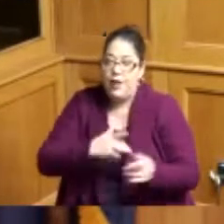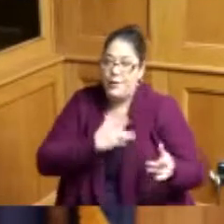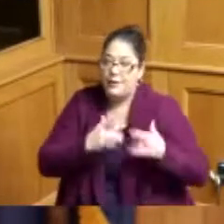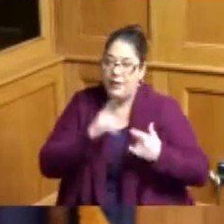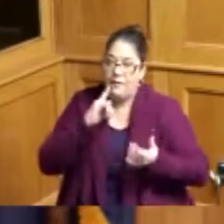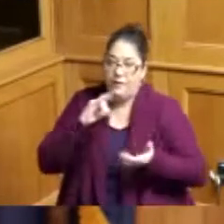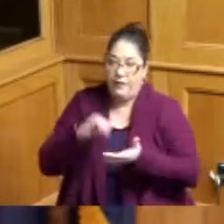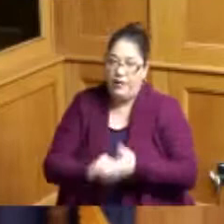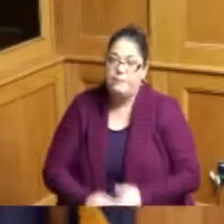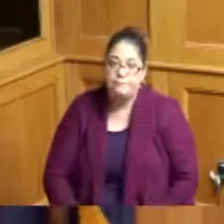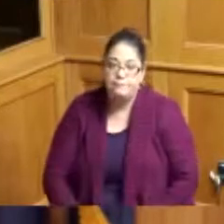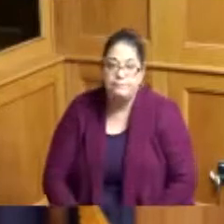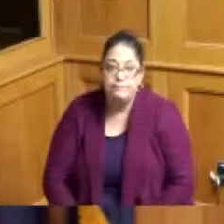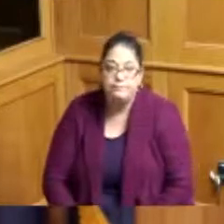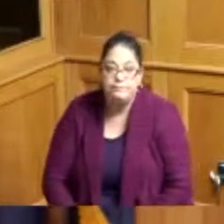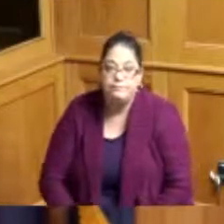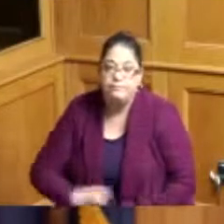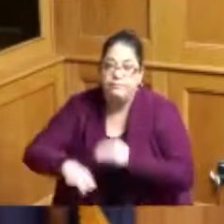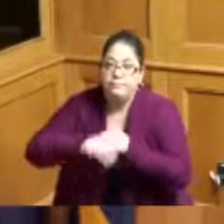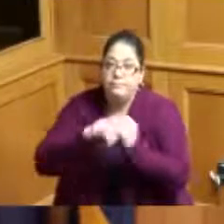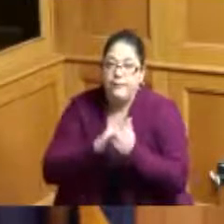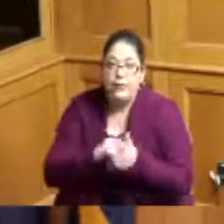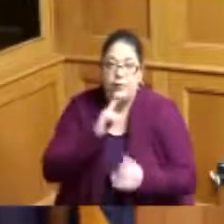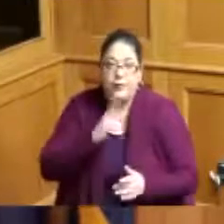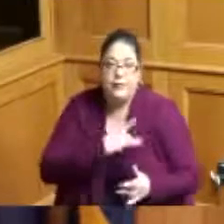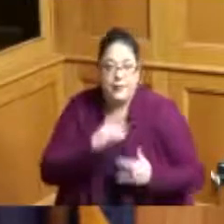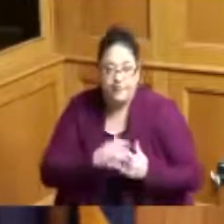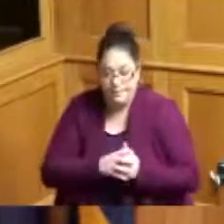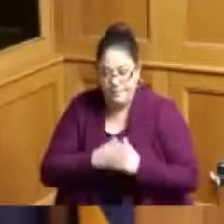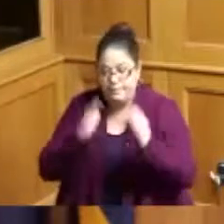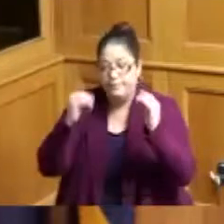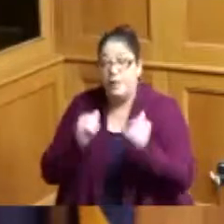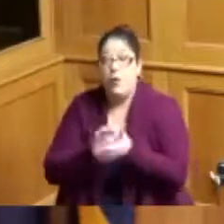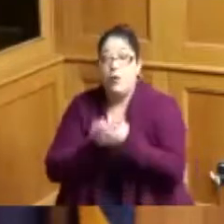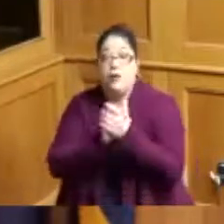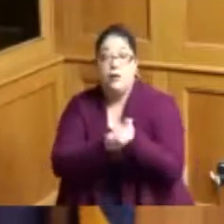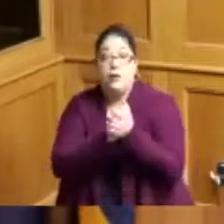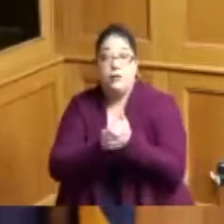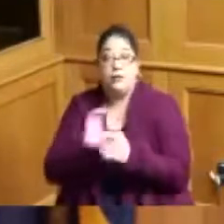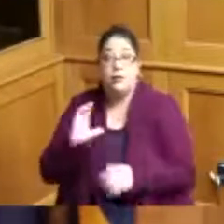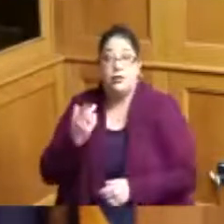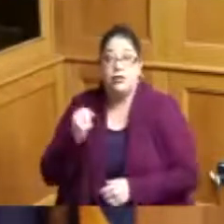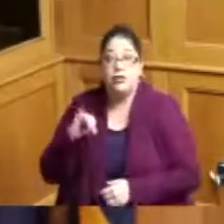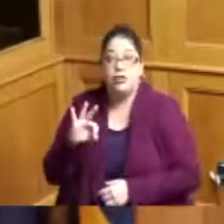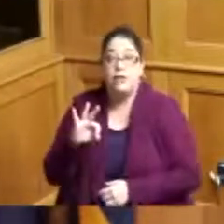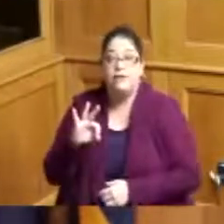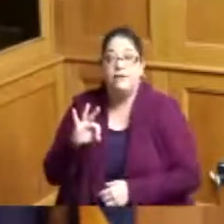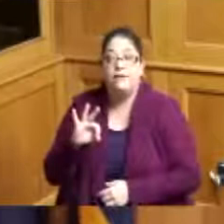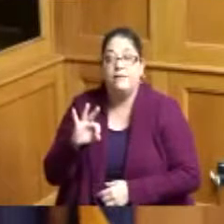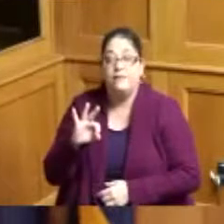about having that added I also want to say congratulations to chief Cincinnati Police